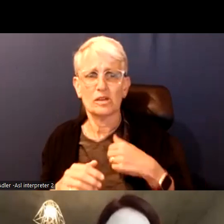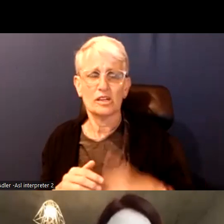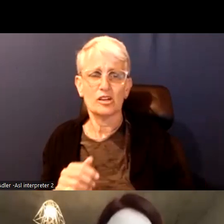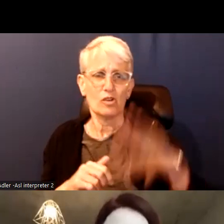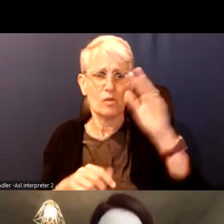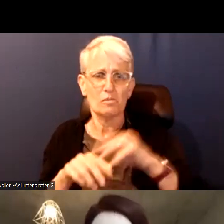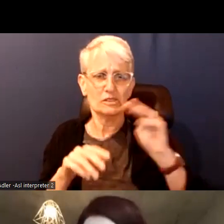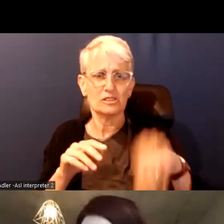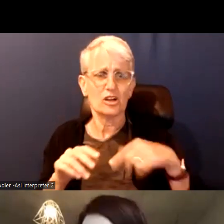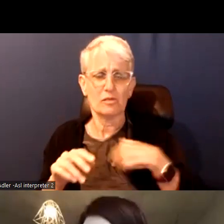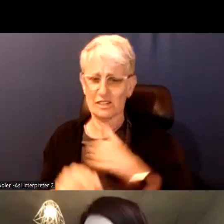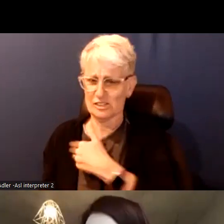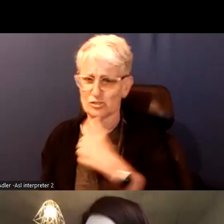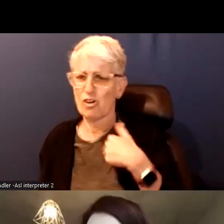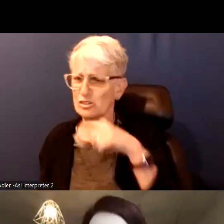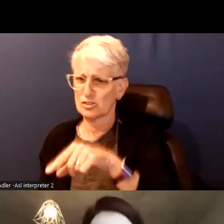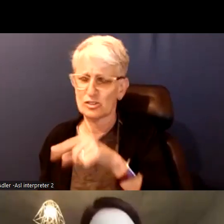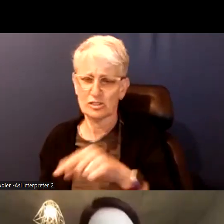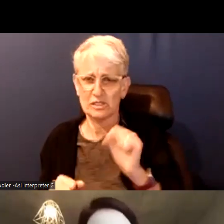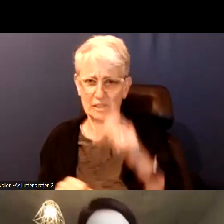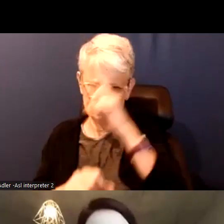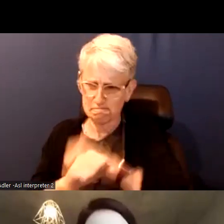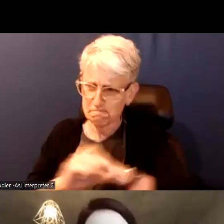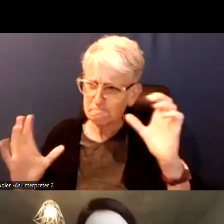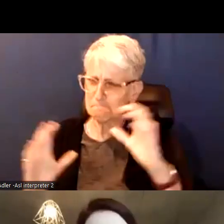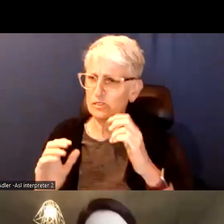the report reach to success that led to the provinces first immigration legislation in